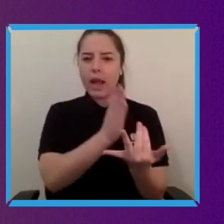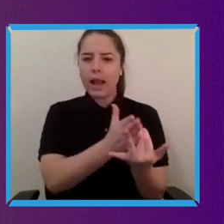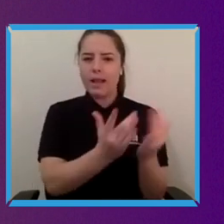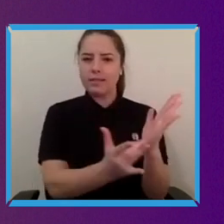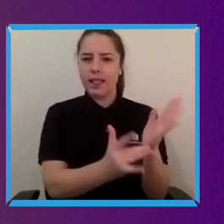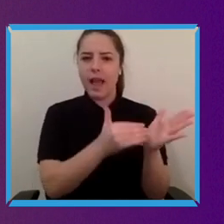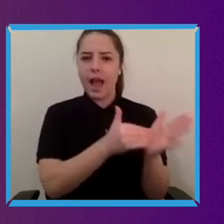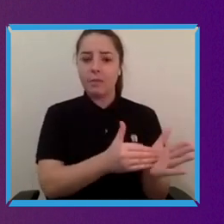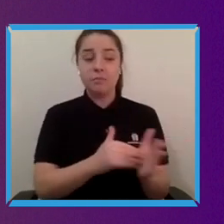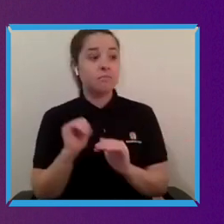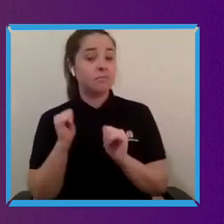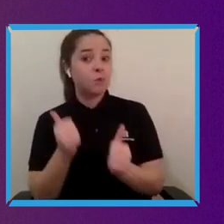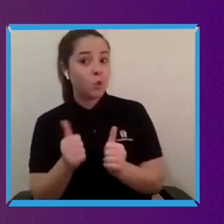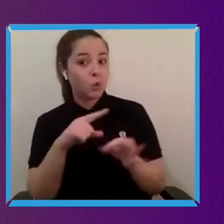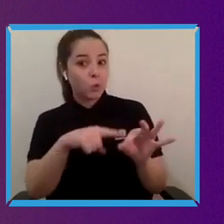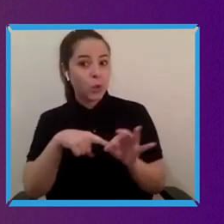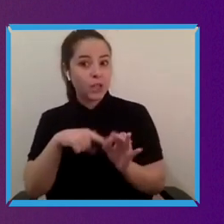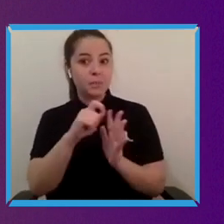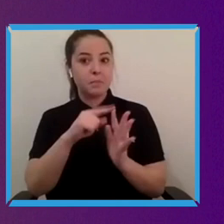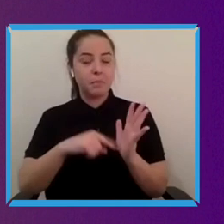is it's kind of led to a really rapid change in